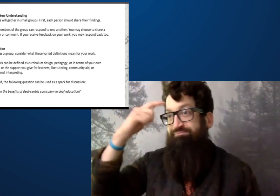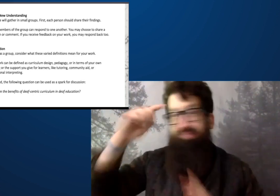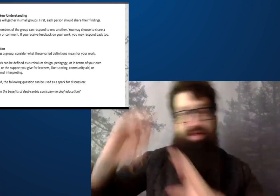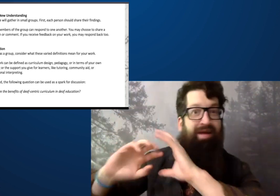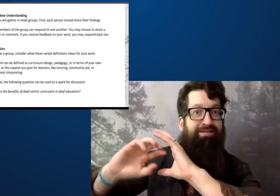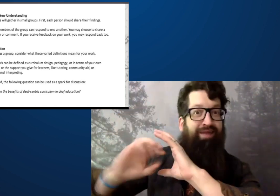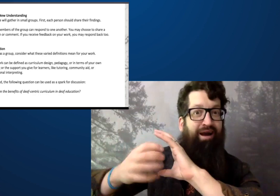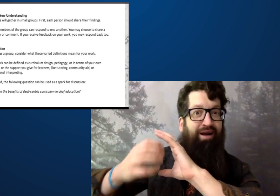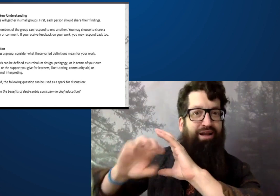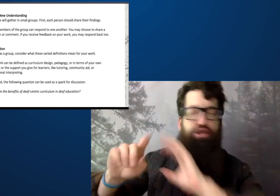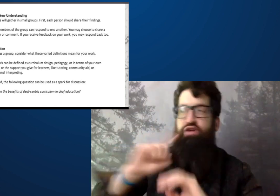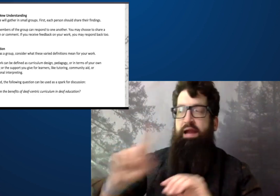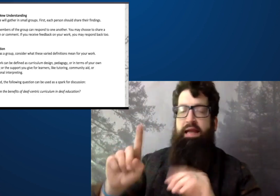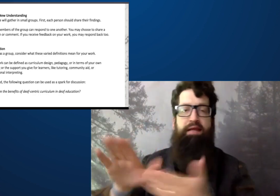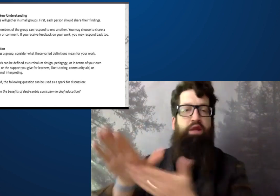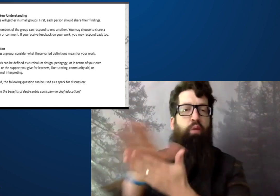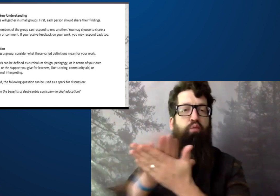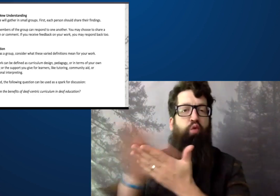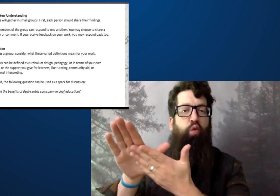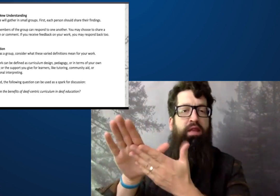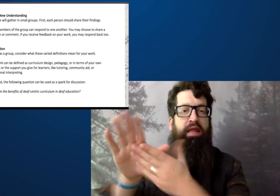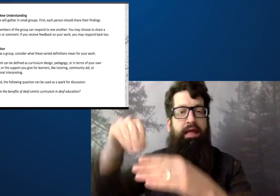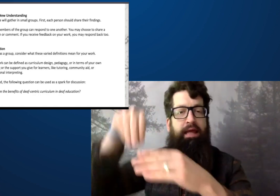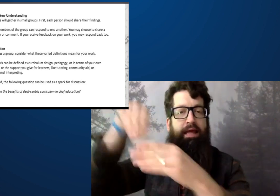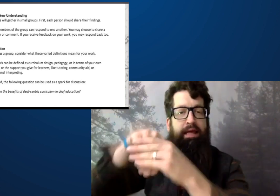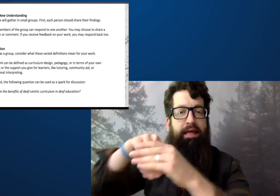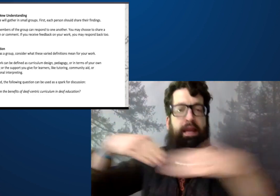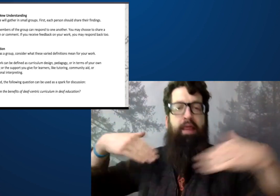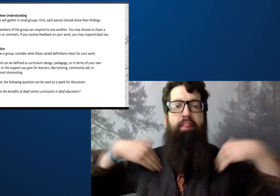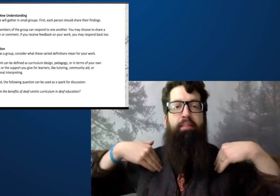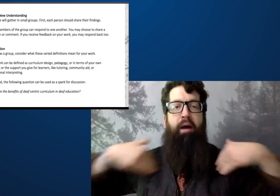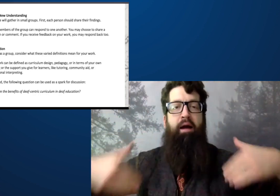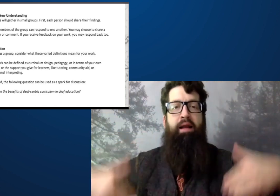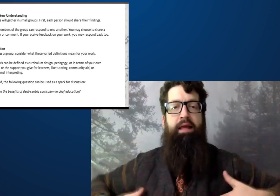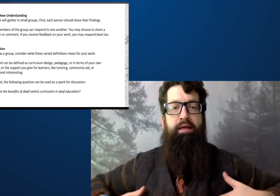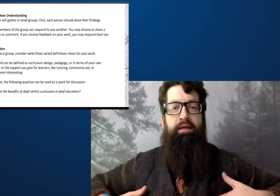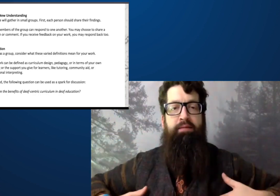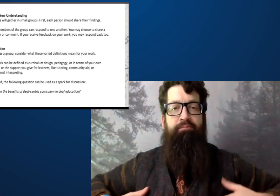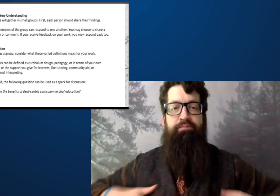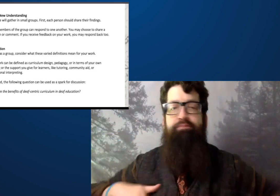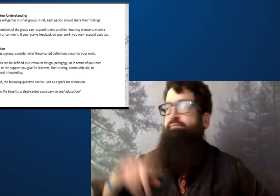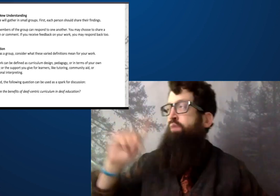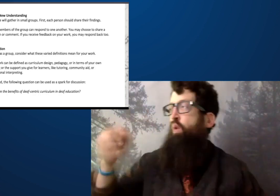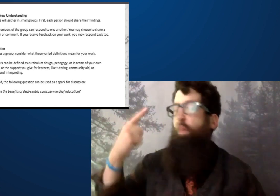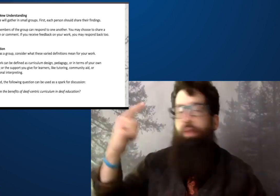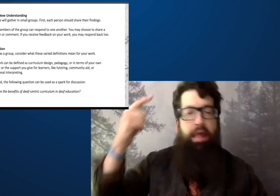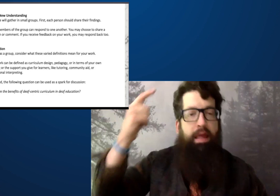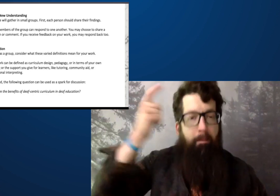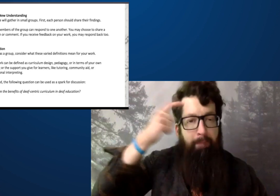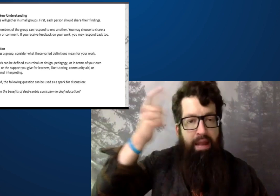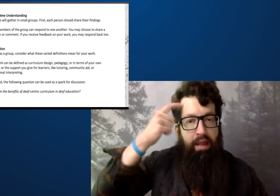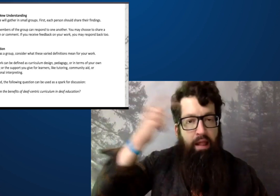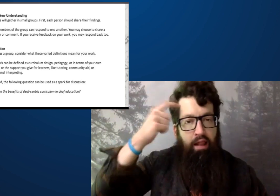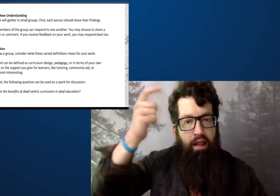perspectives look at cognitive processes in a very clean way, looking at a physical